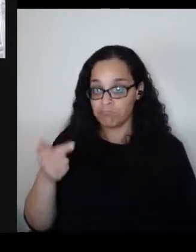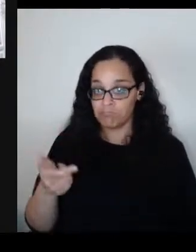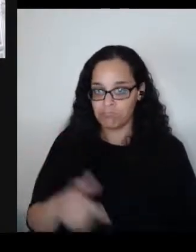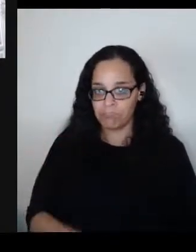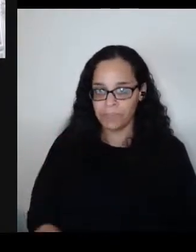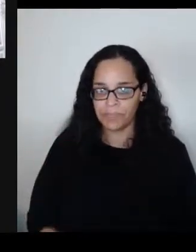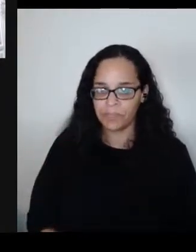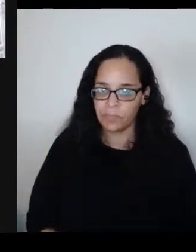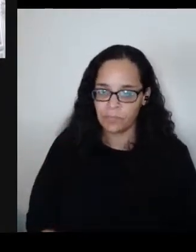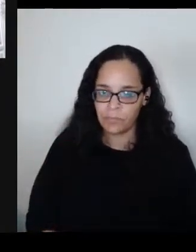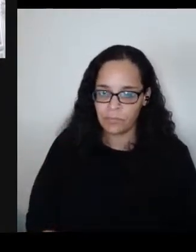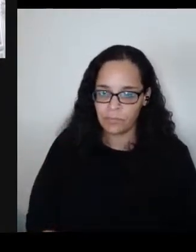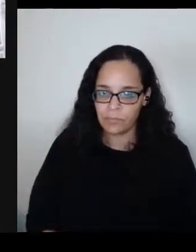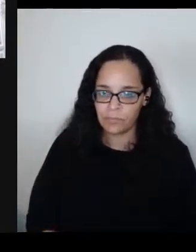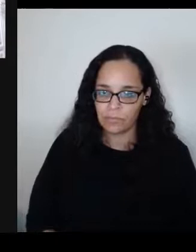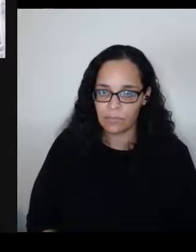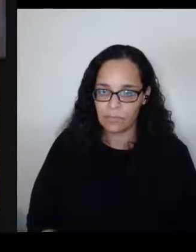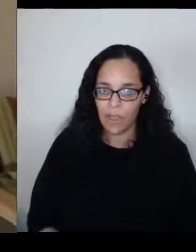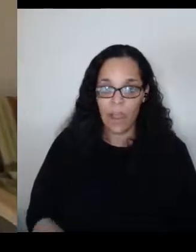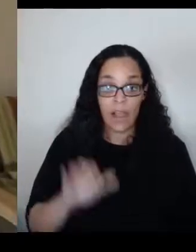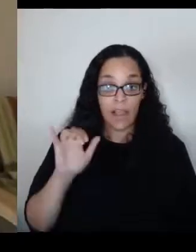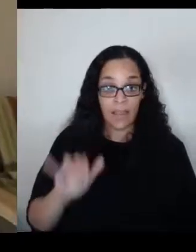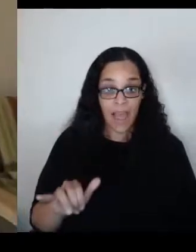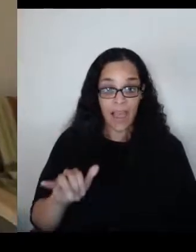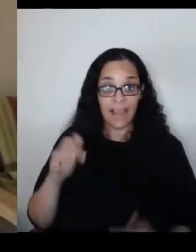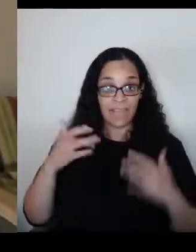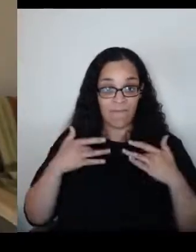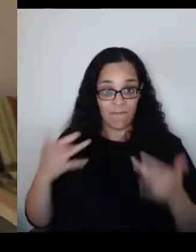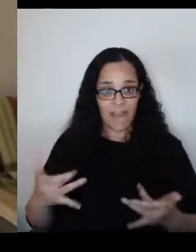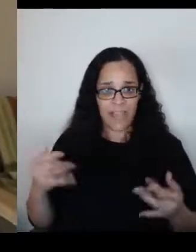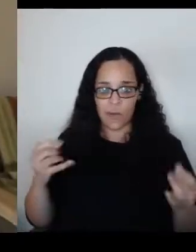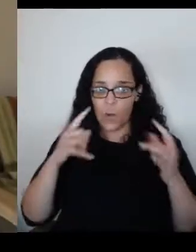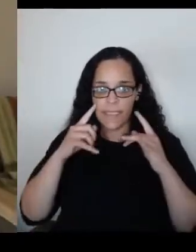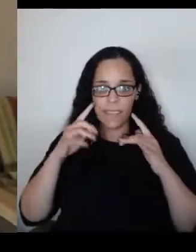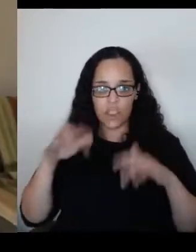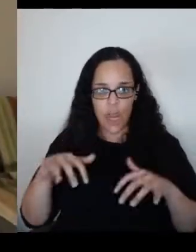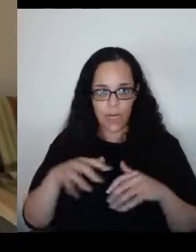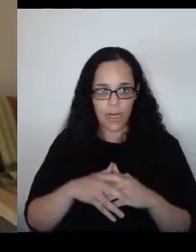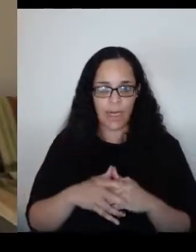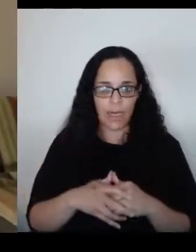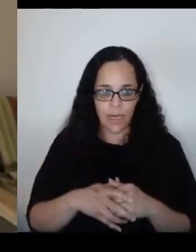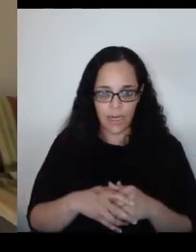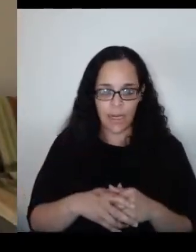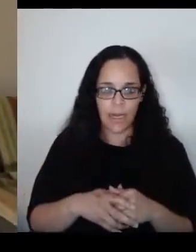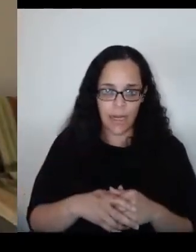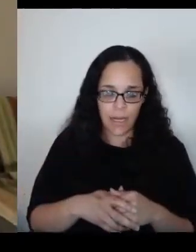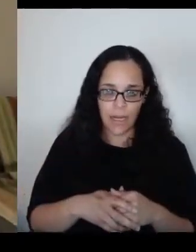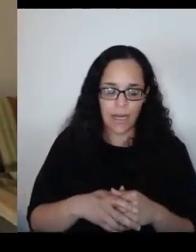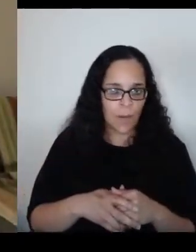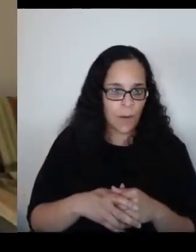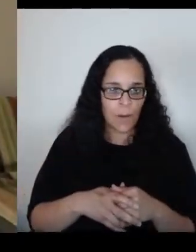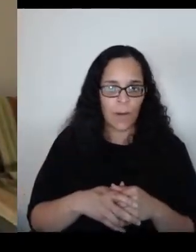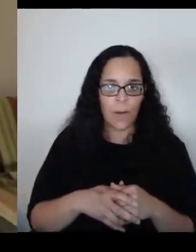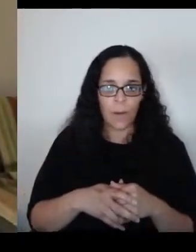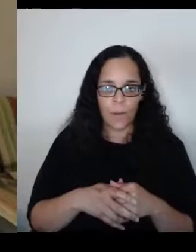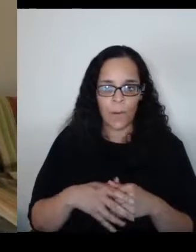Charlottesville was shocking and I can't say anything more about it.